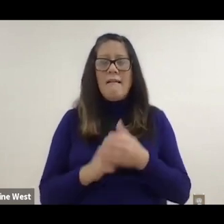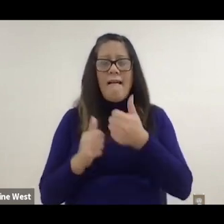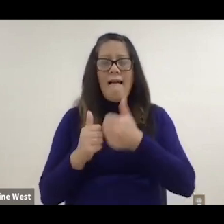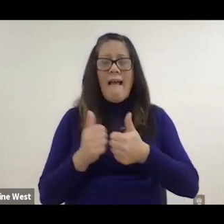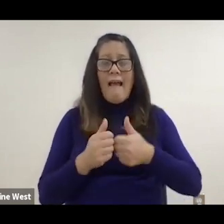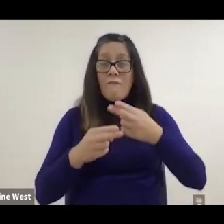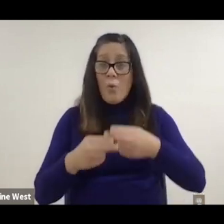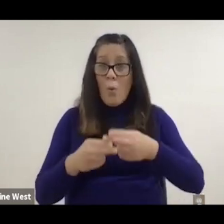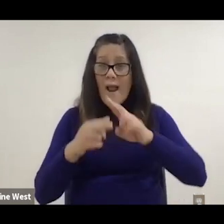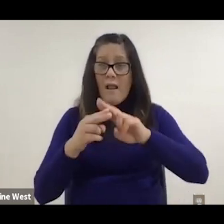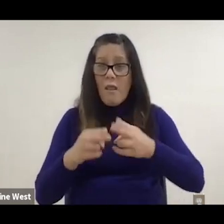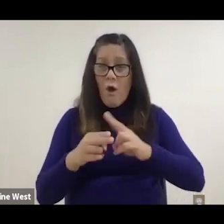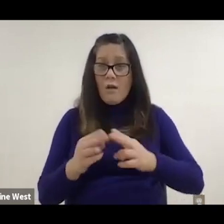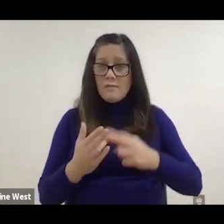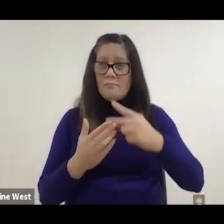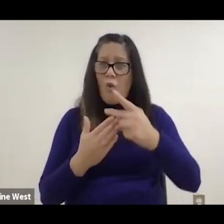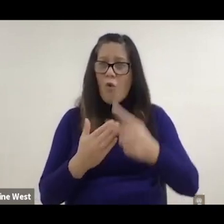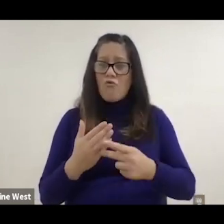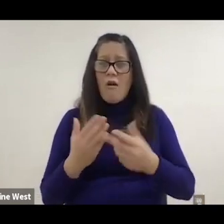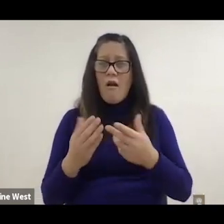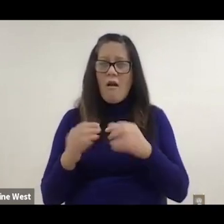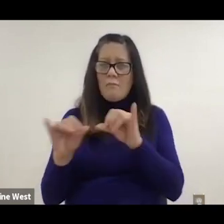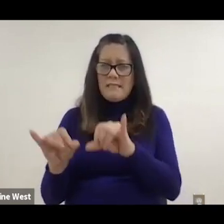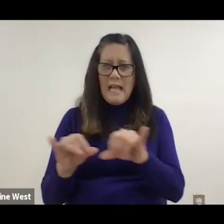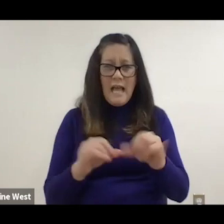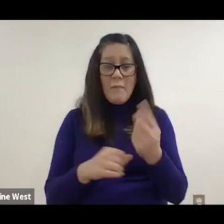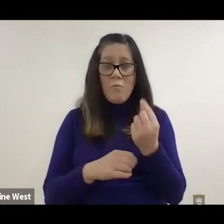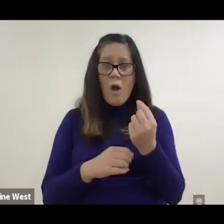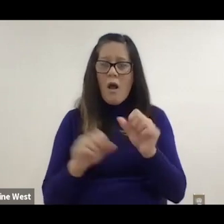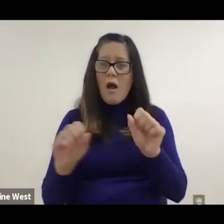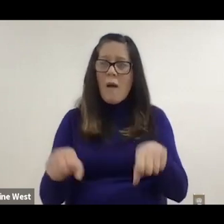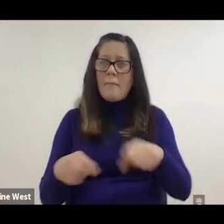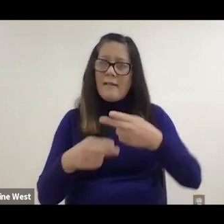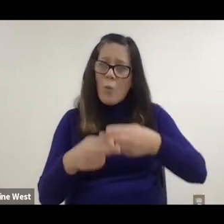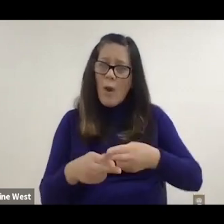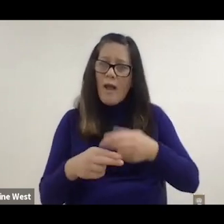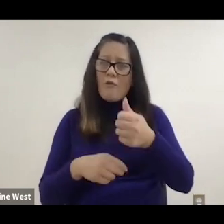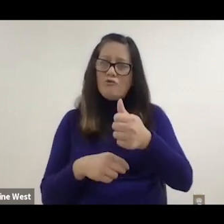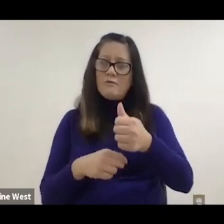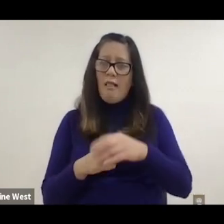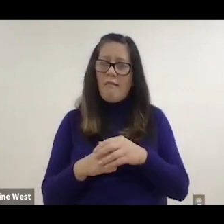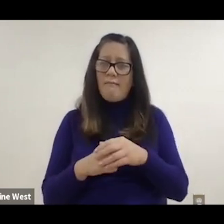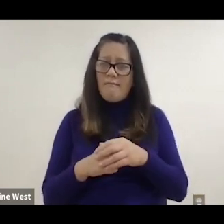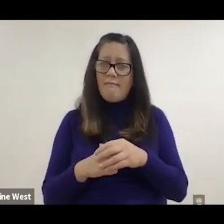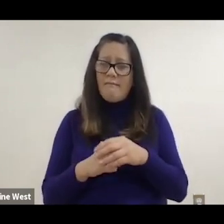weight loss program has in common. Is the ability to weigh yourself and track your weight.